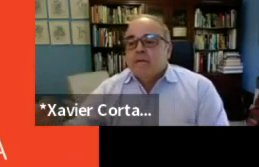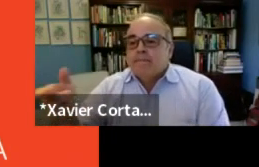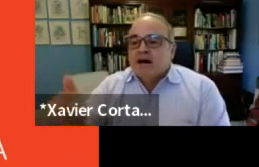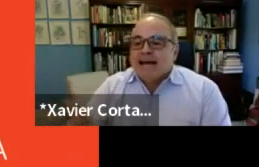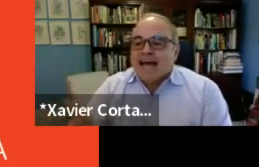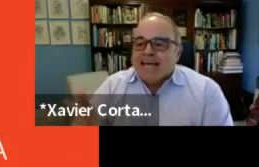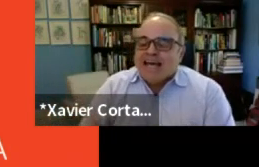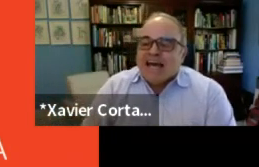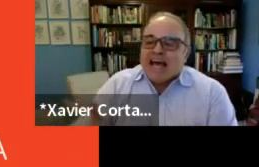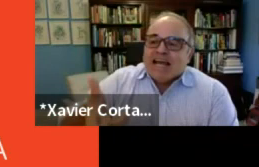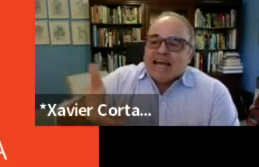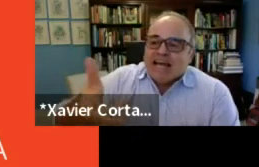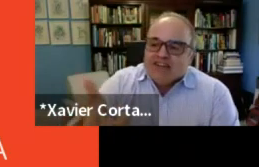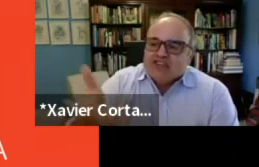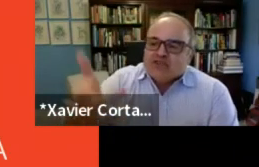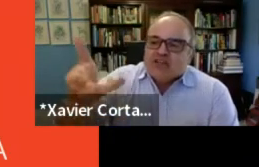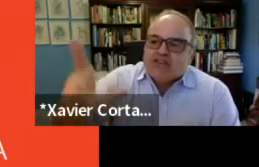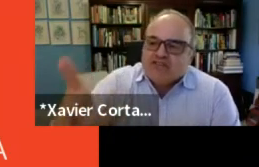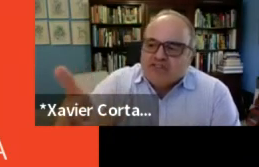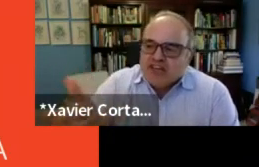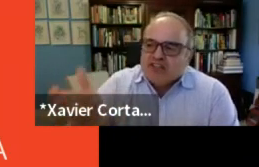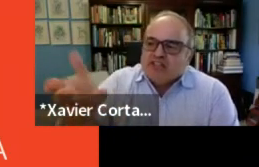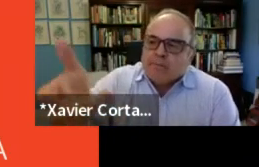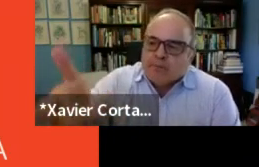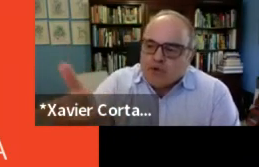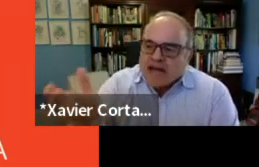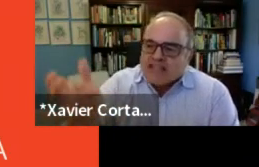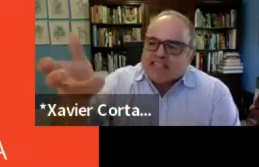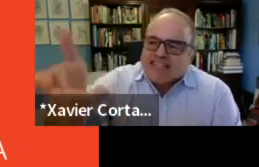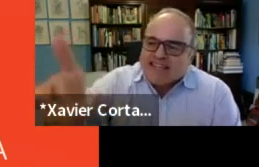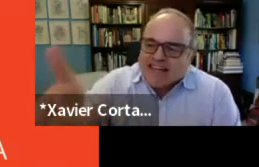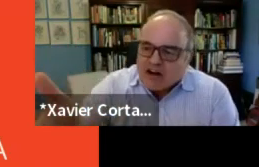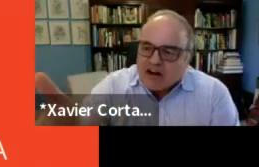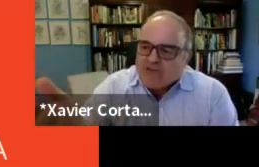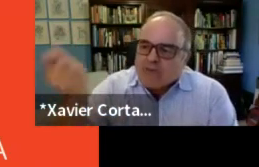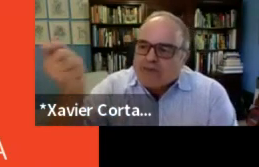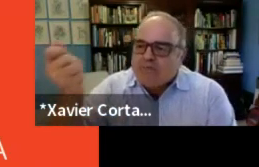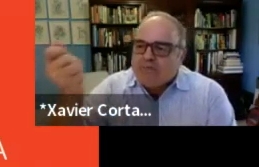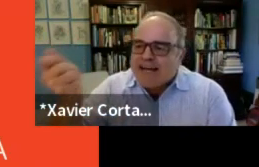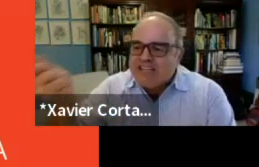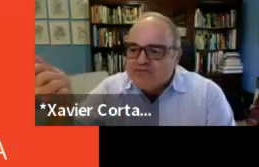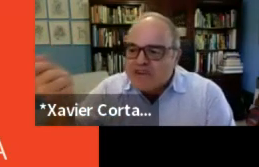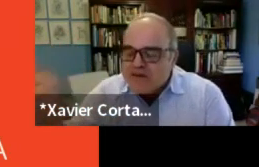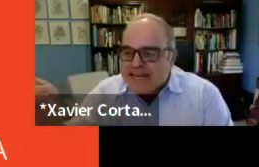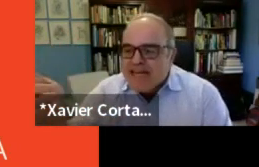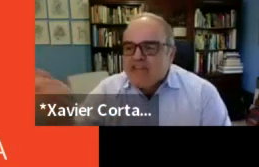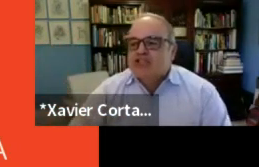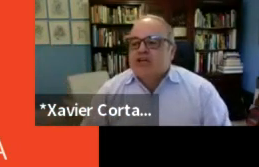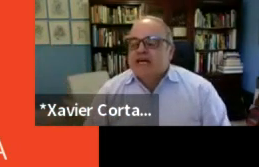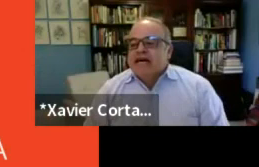but in an industry, in a field, in a practice, in an art form that by its very nature,